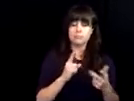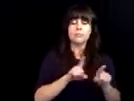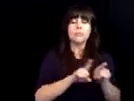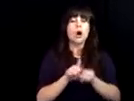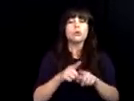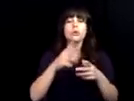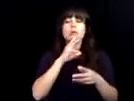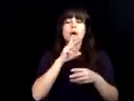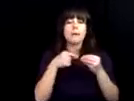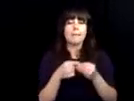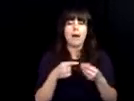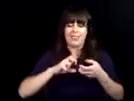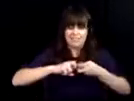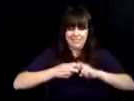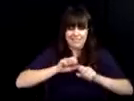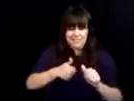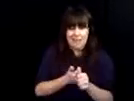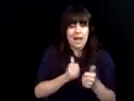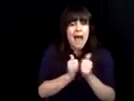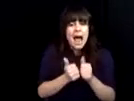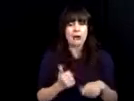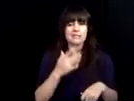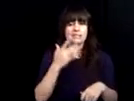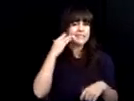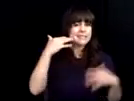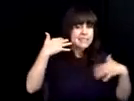We build the circuits,